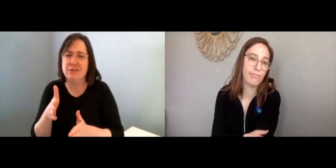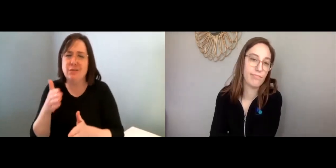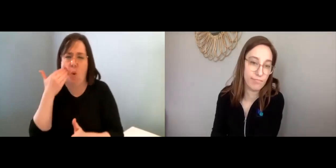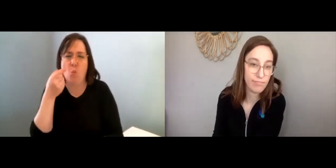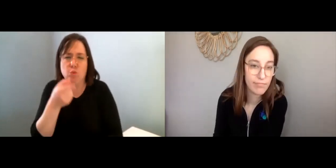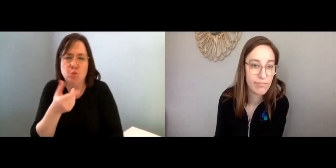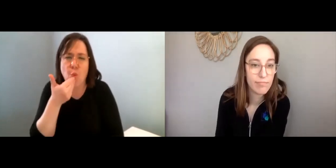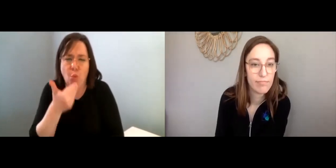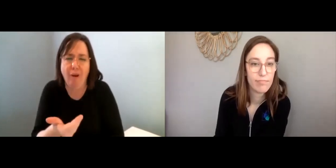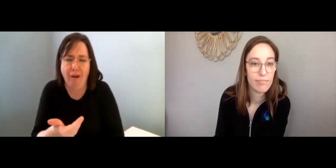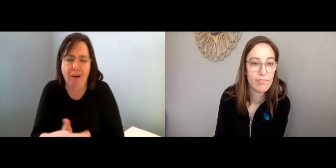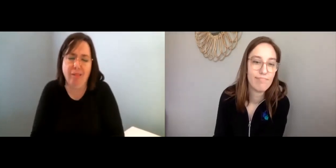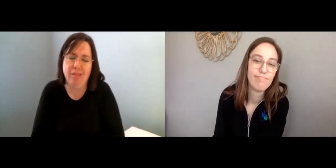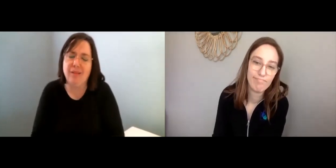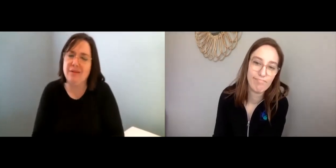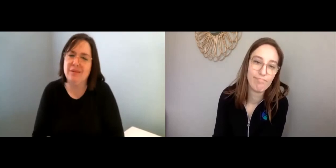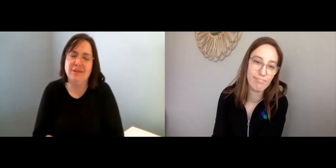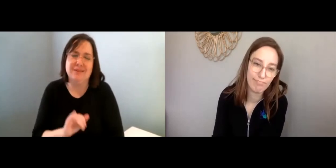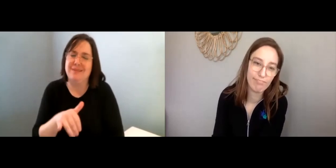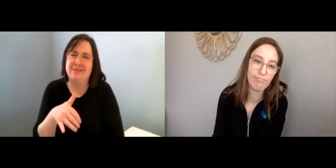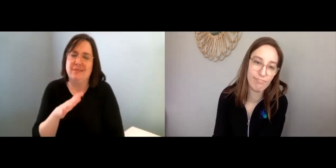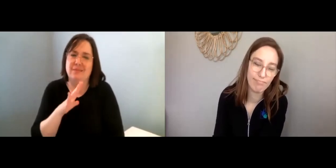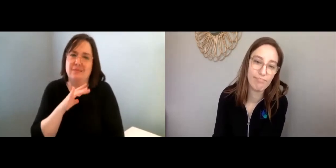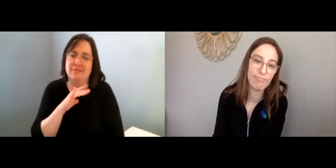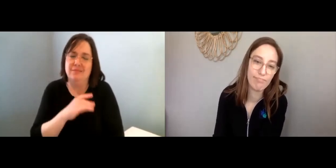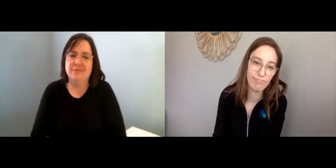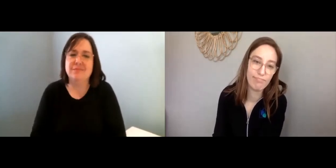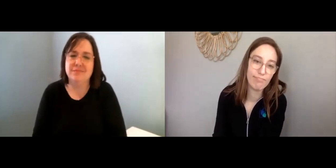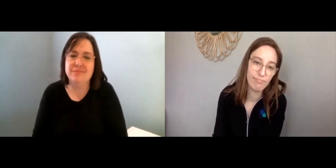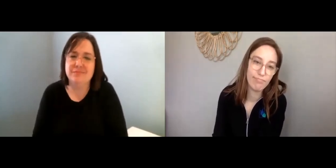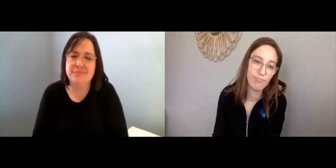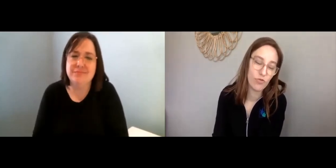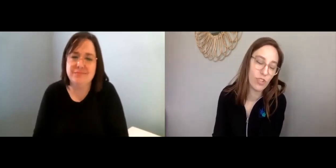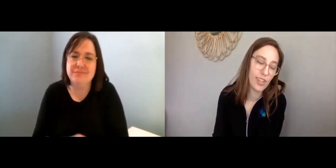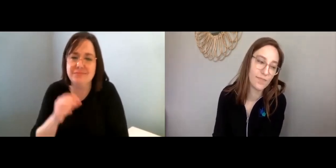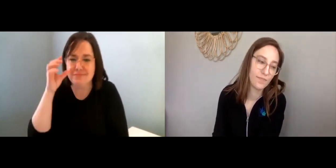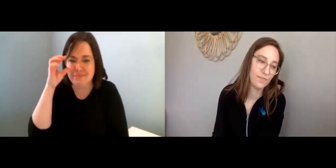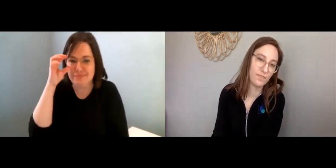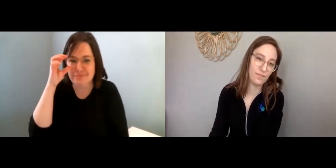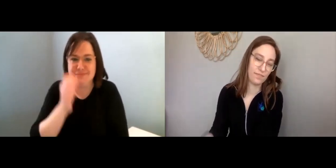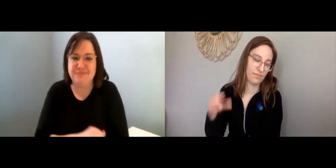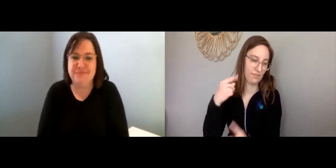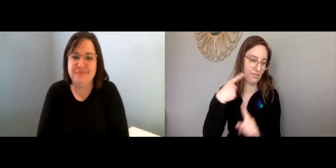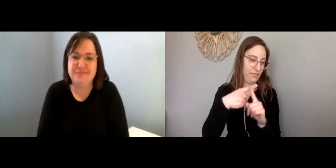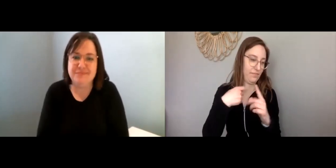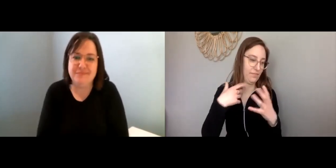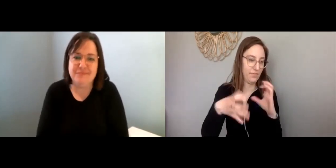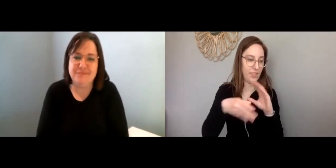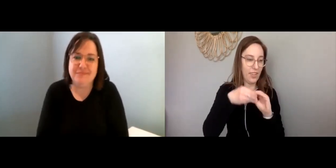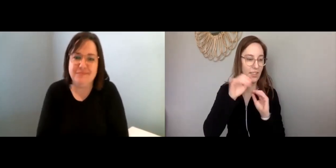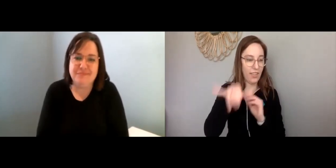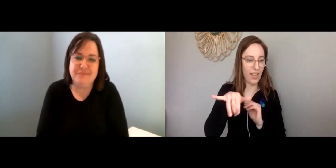and someone who knows you well. Very cool. Maggie: Yeah.